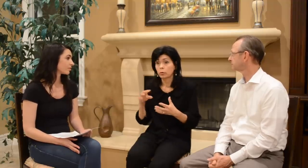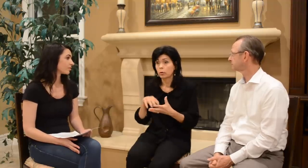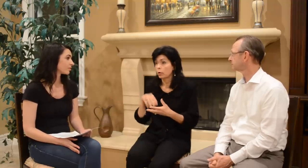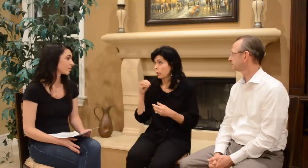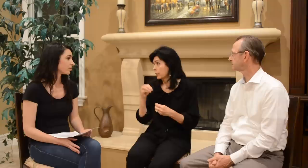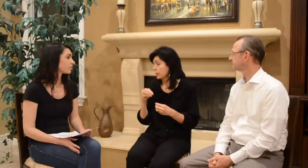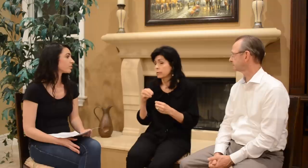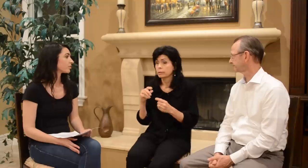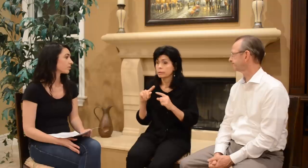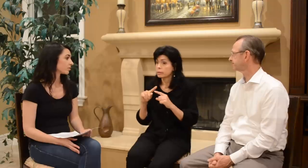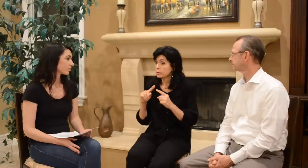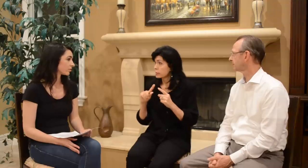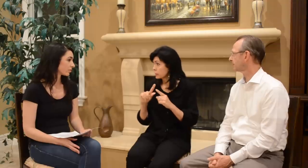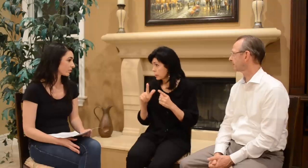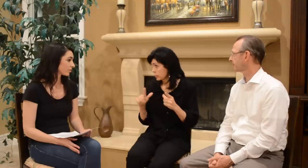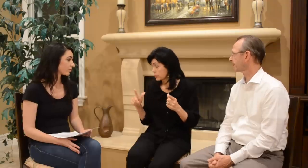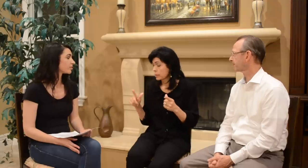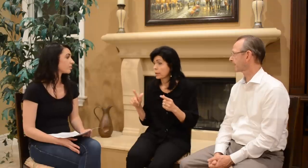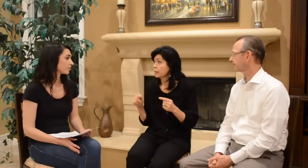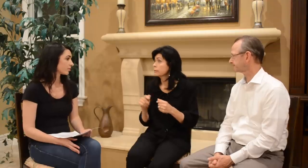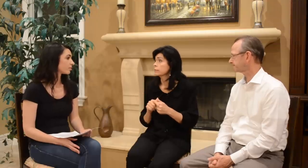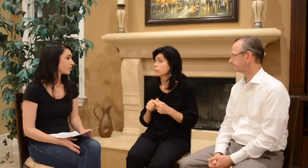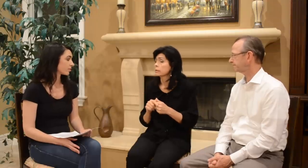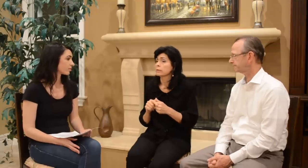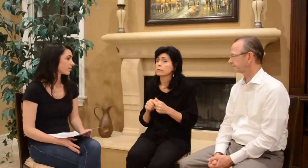Learning sign…